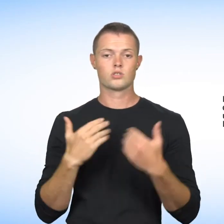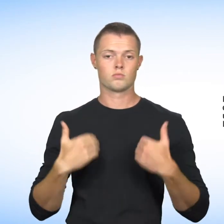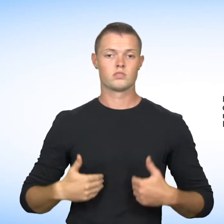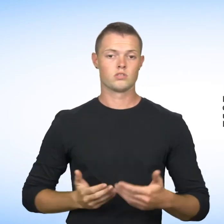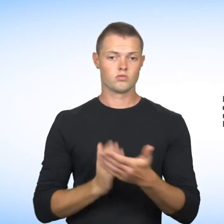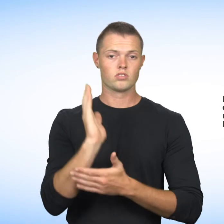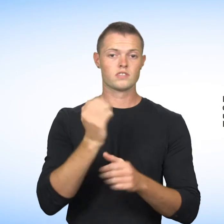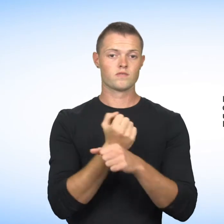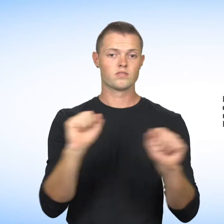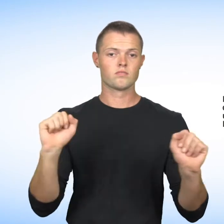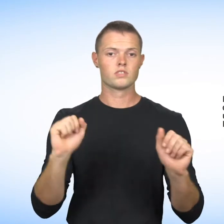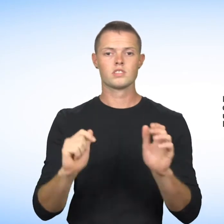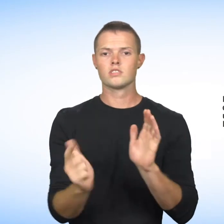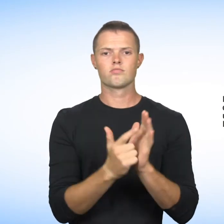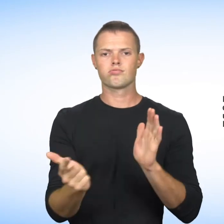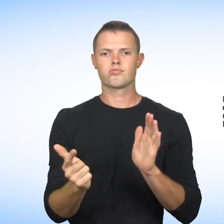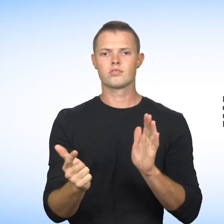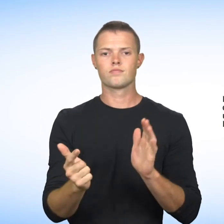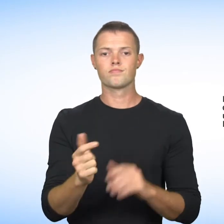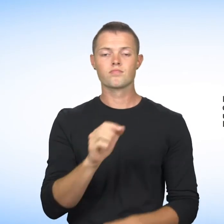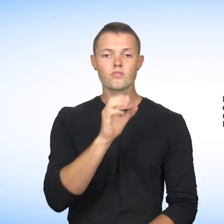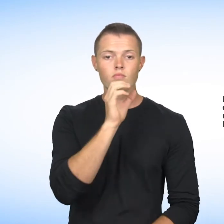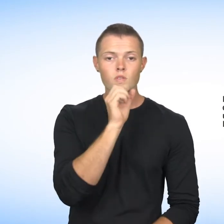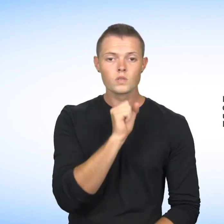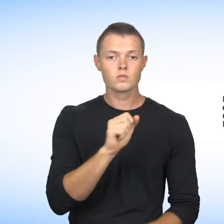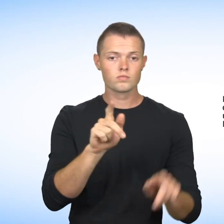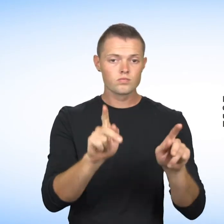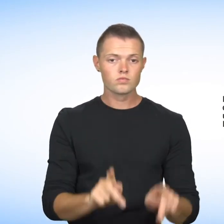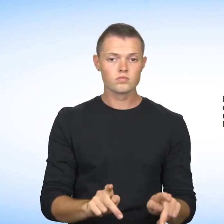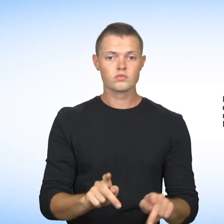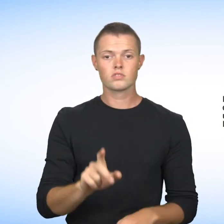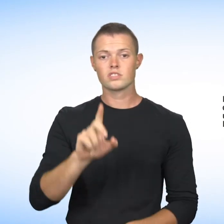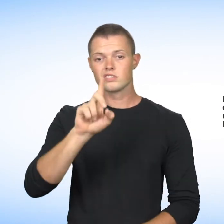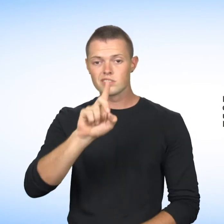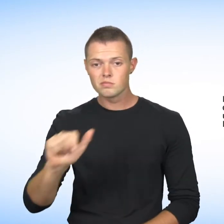the Charter for Human Rights and Freedoms prohibits exploitation of the elderly